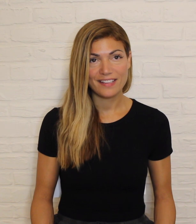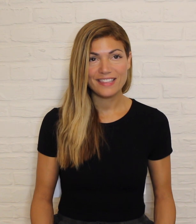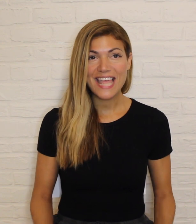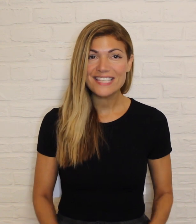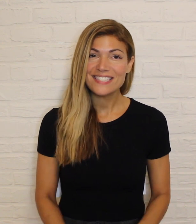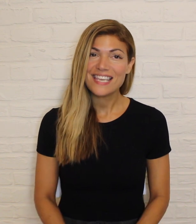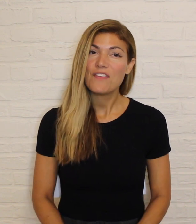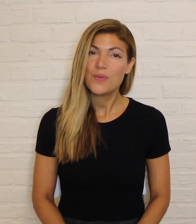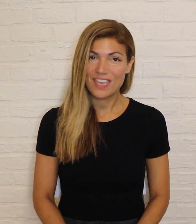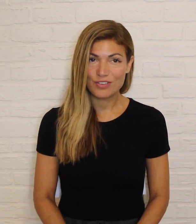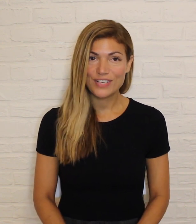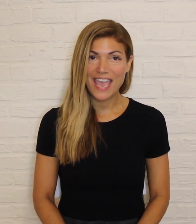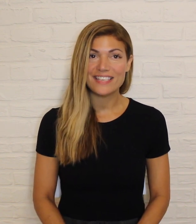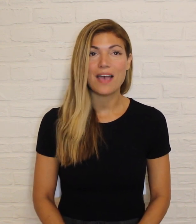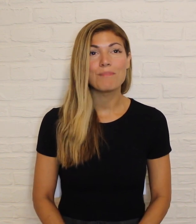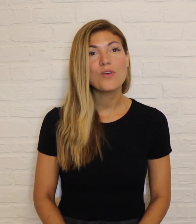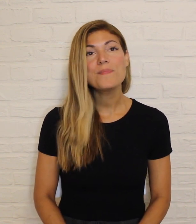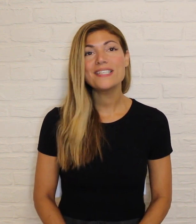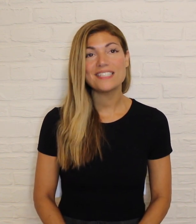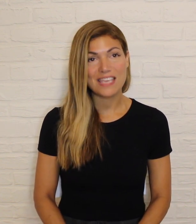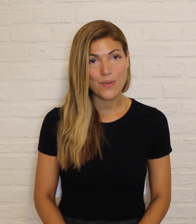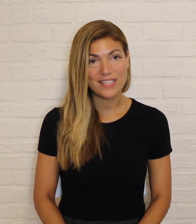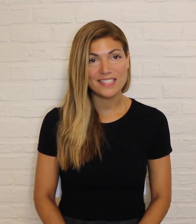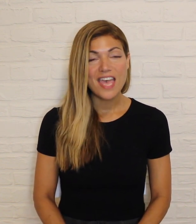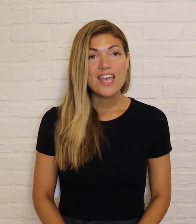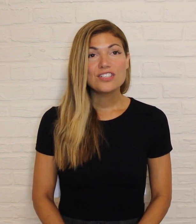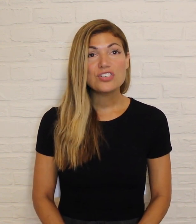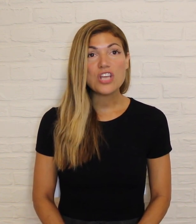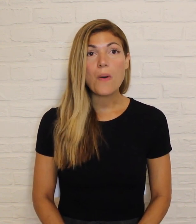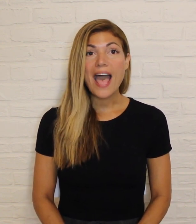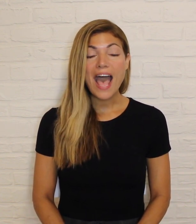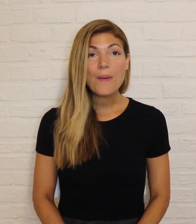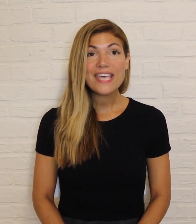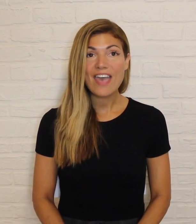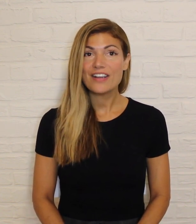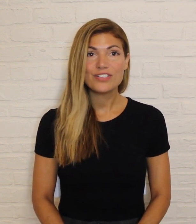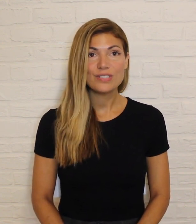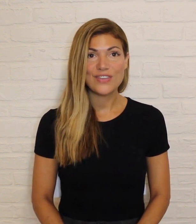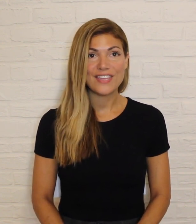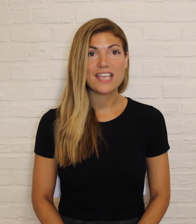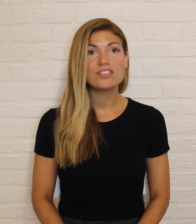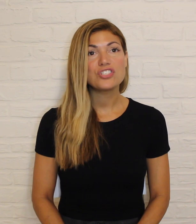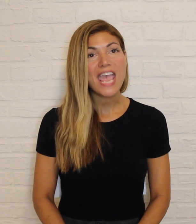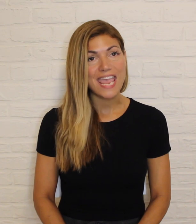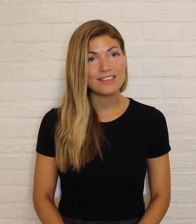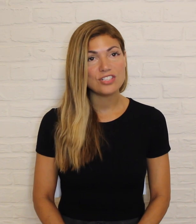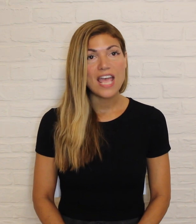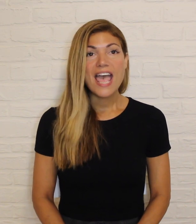let's see if we can create a movement sequence to show how a character's feelings change